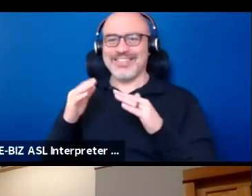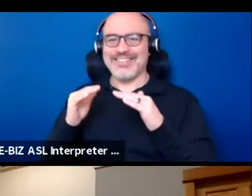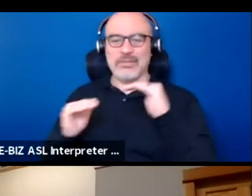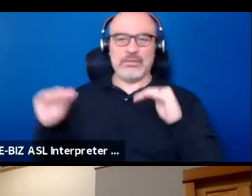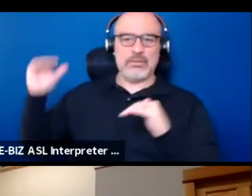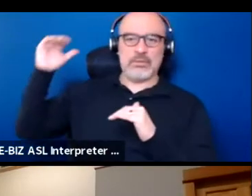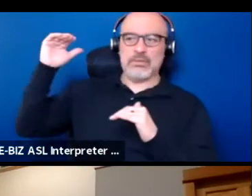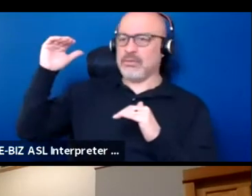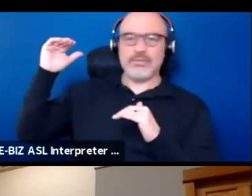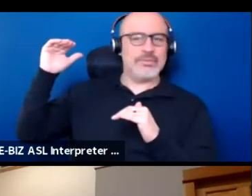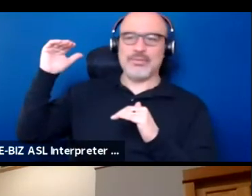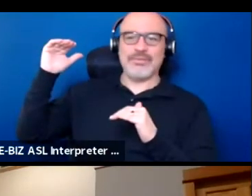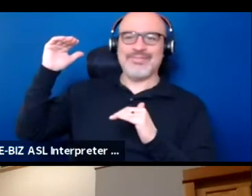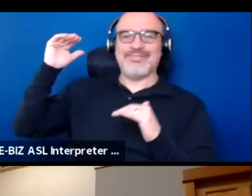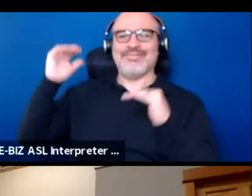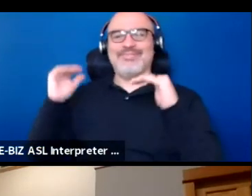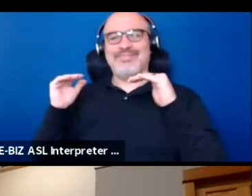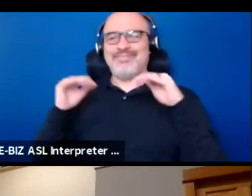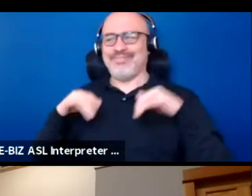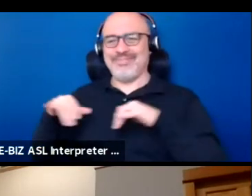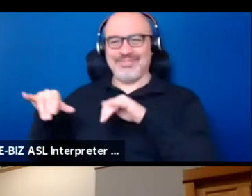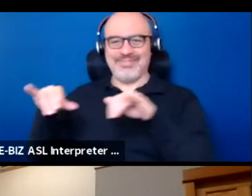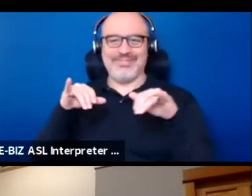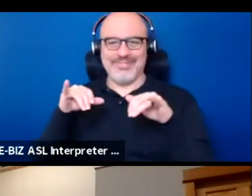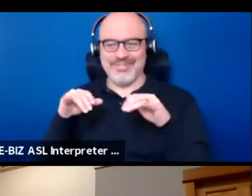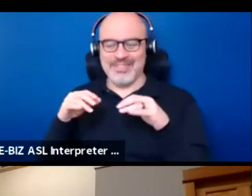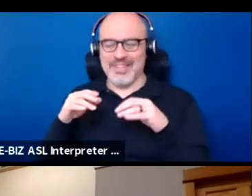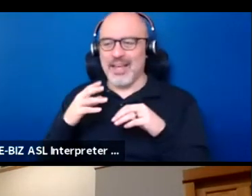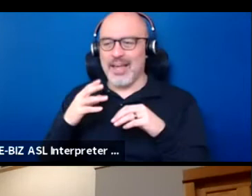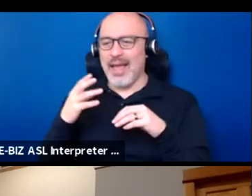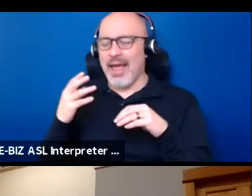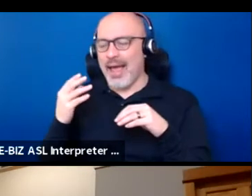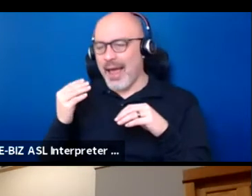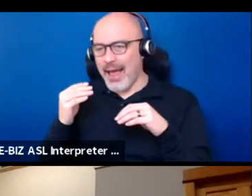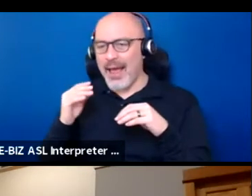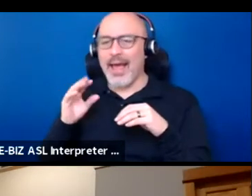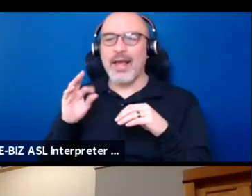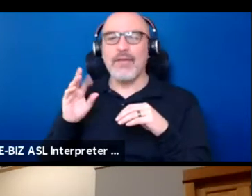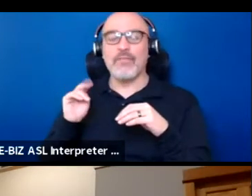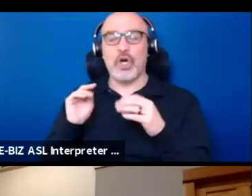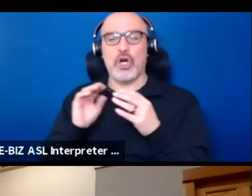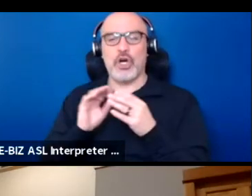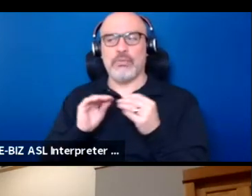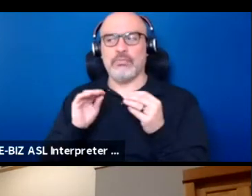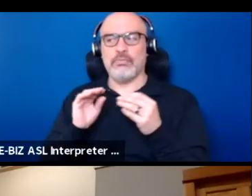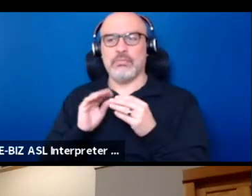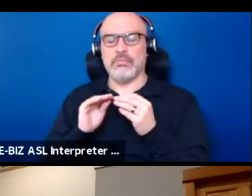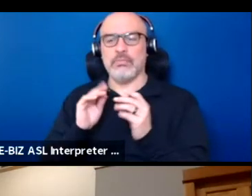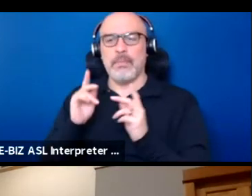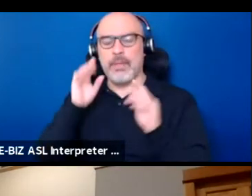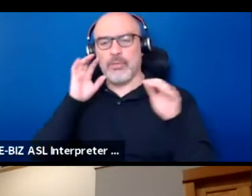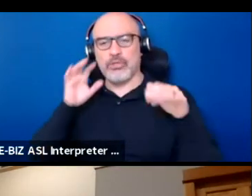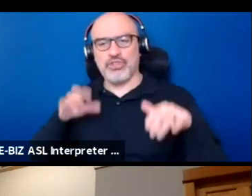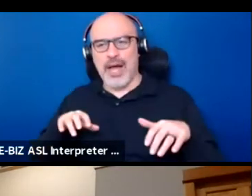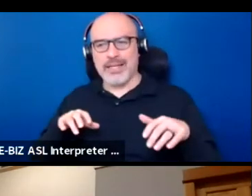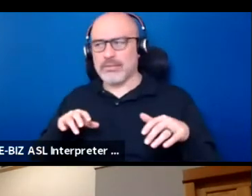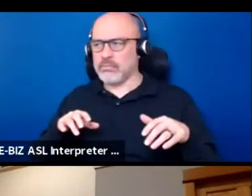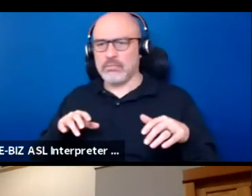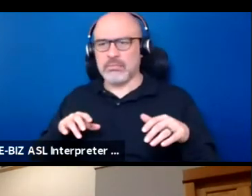There's gonna be an equality of all of us here. And her sharing that a lot of them were shocked because that's not how theater works.